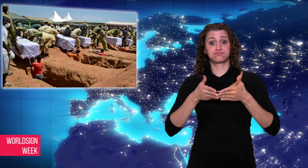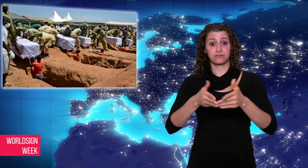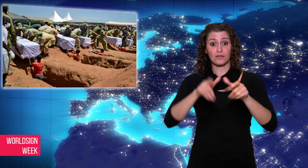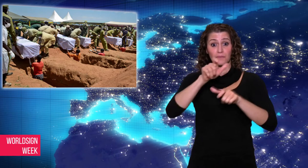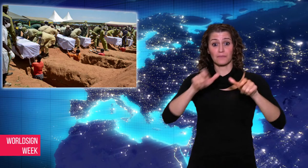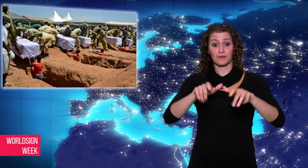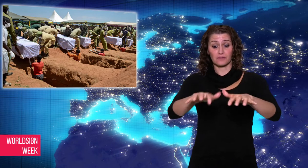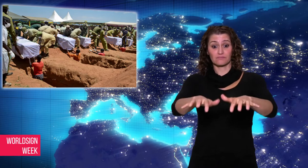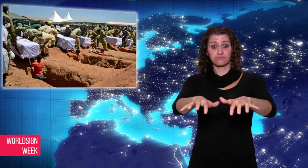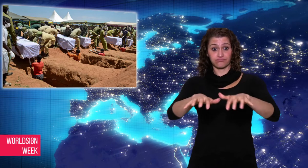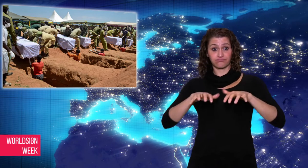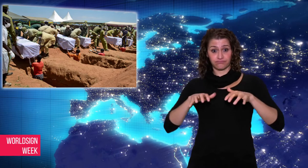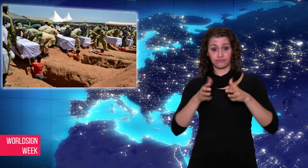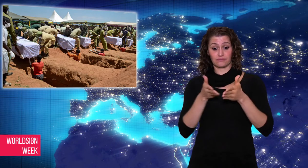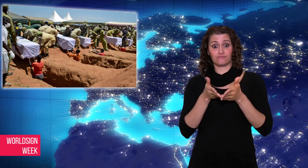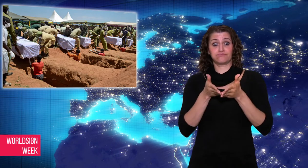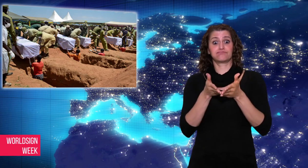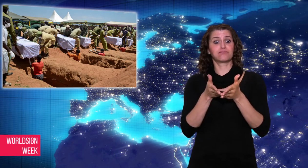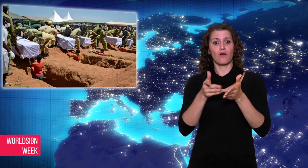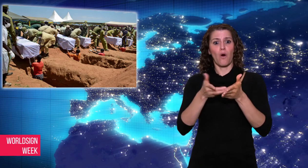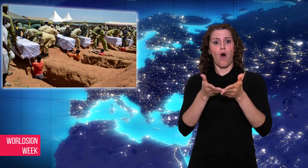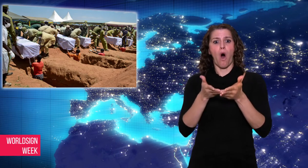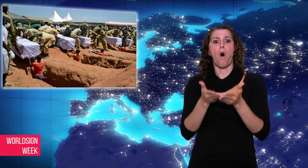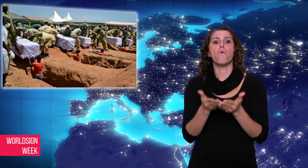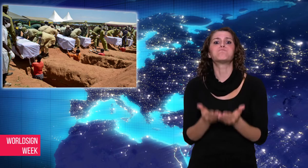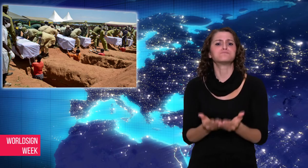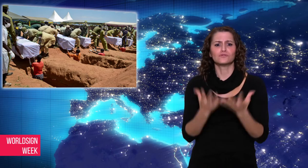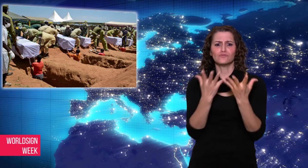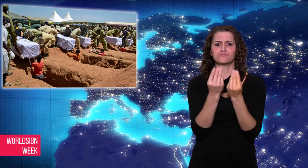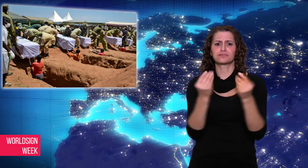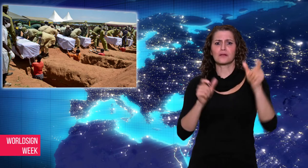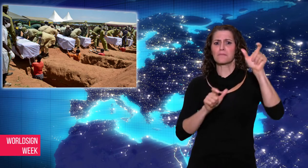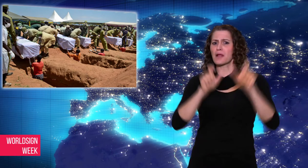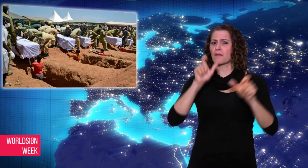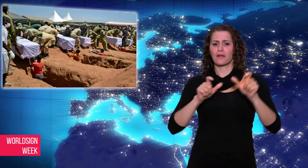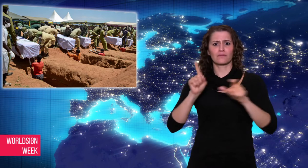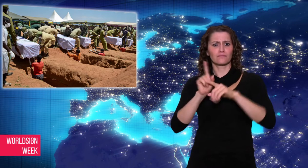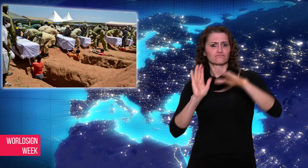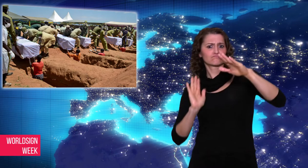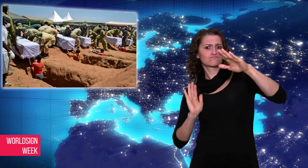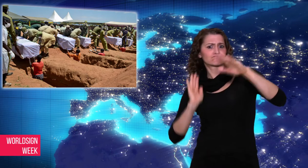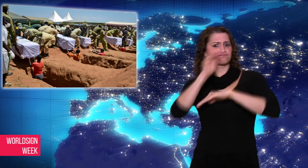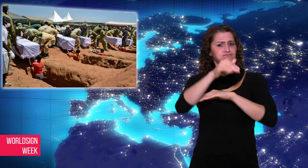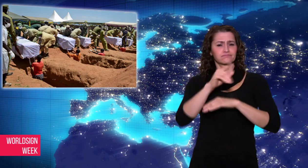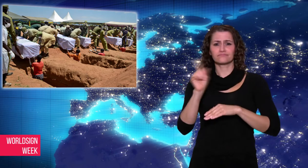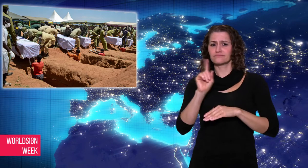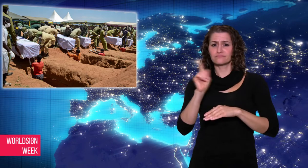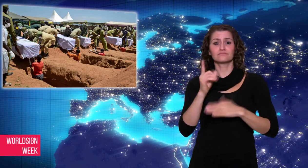is said to be overloading as